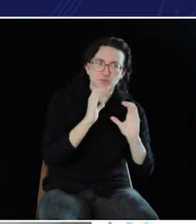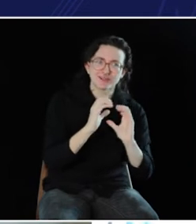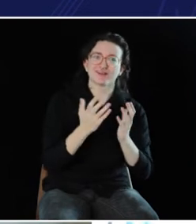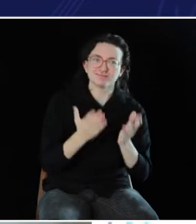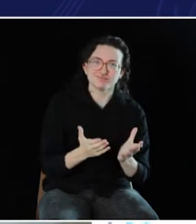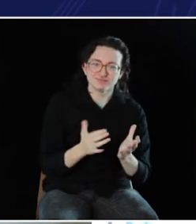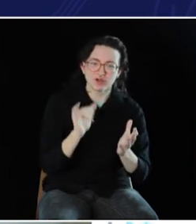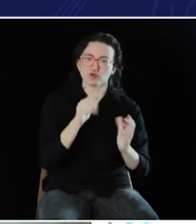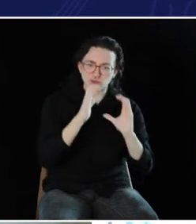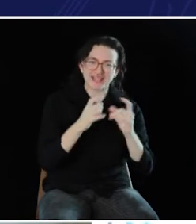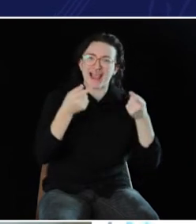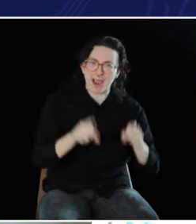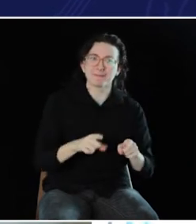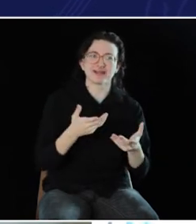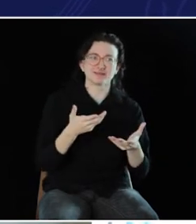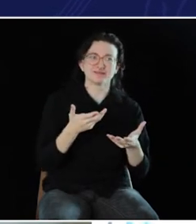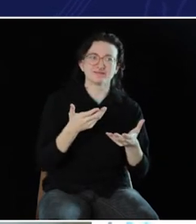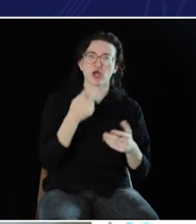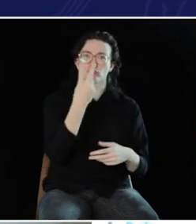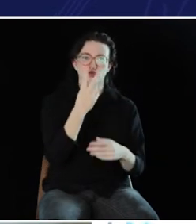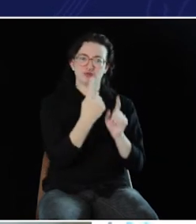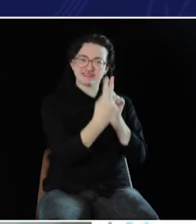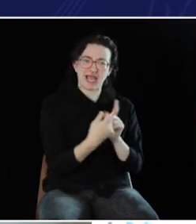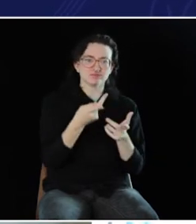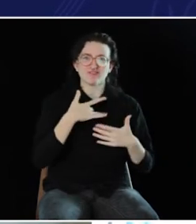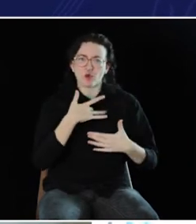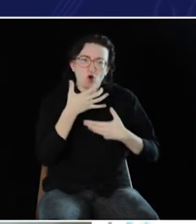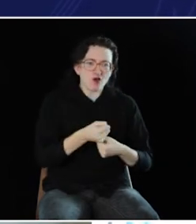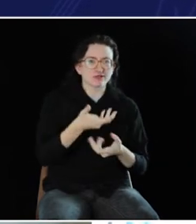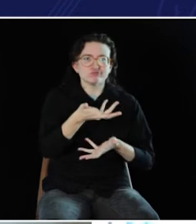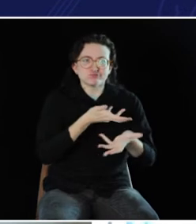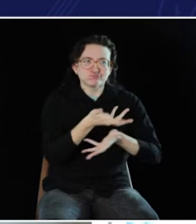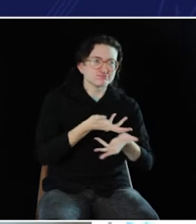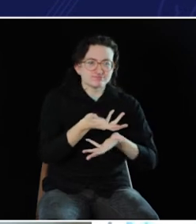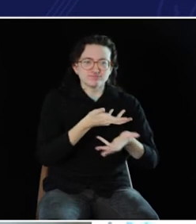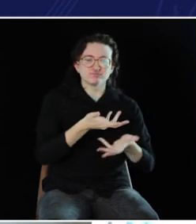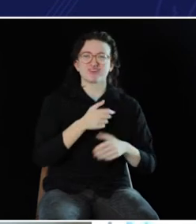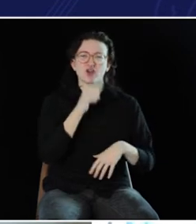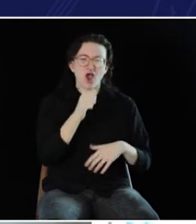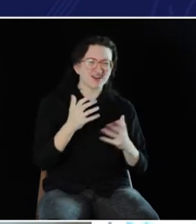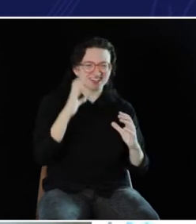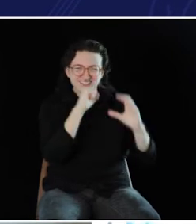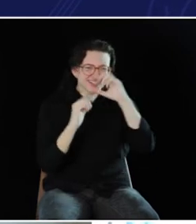communicate; it's just that communication is happening. And can...other people are confident that it's happening,